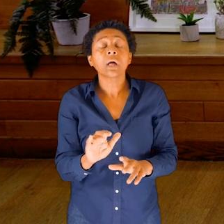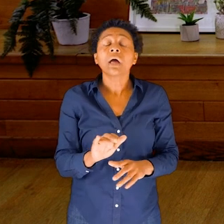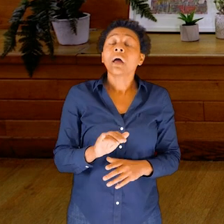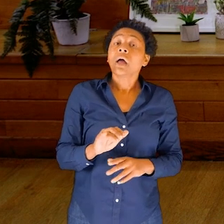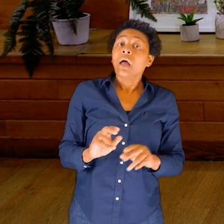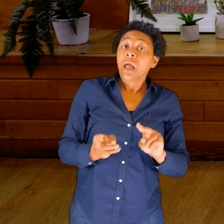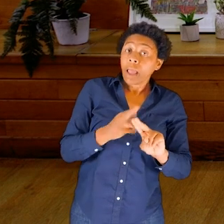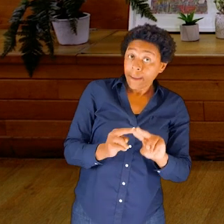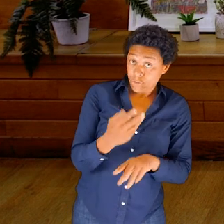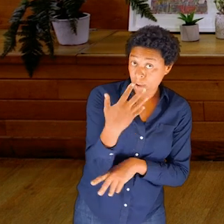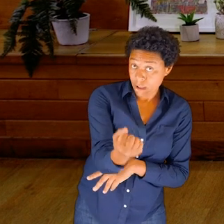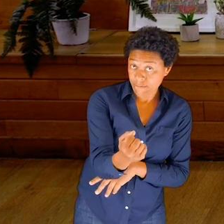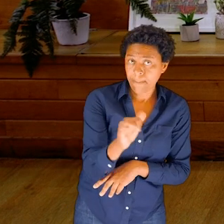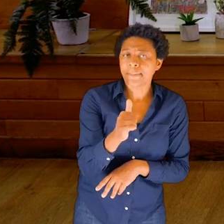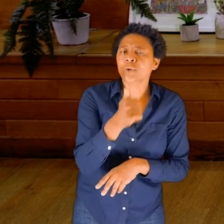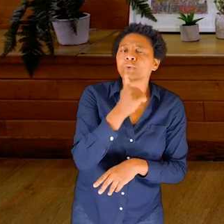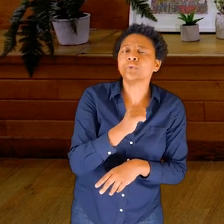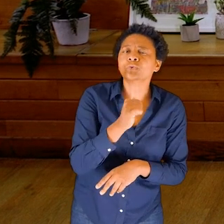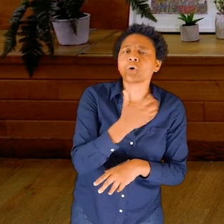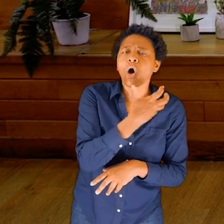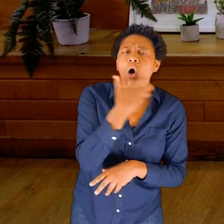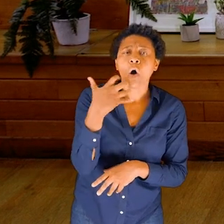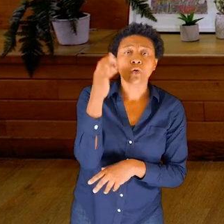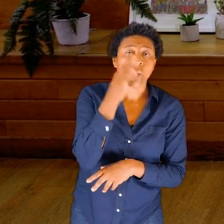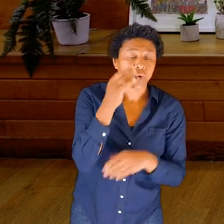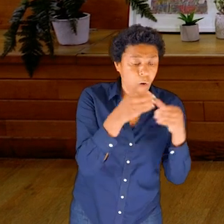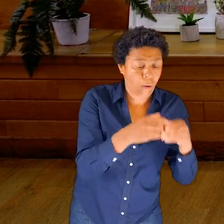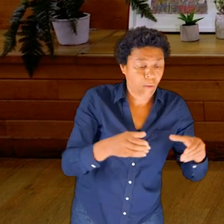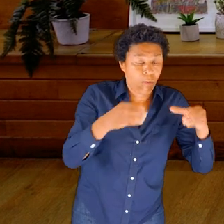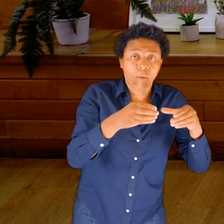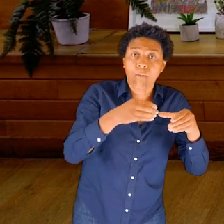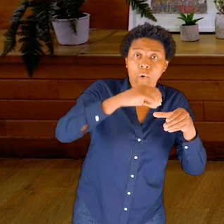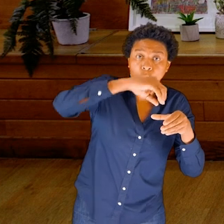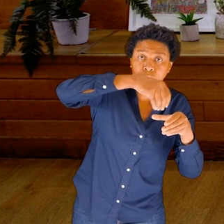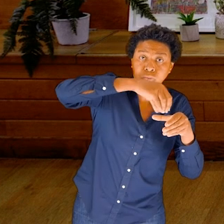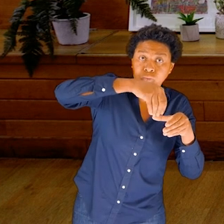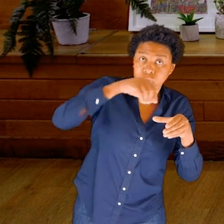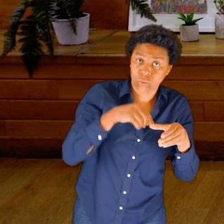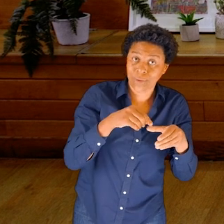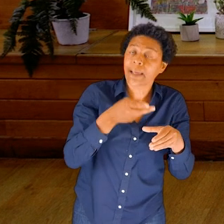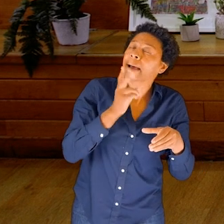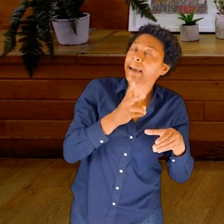one, is to take a hot water bottle and once again, fill this half full.